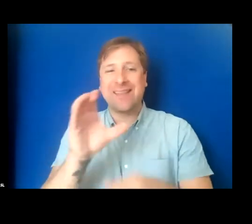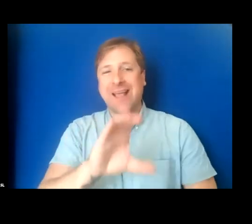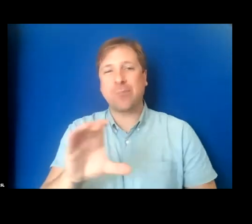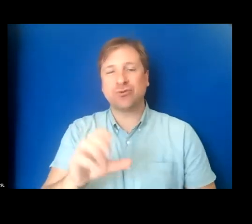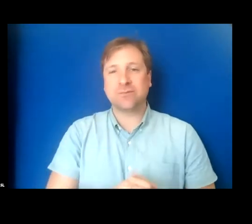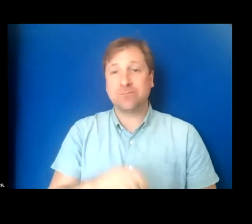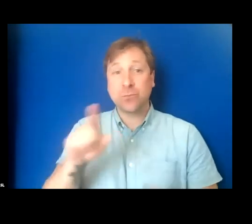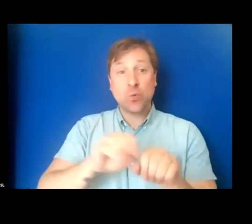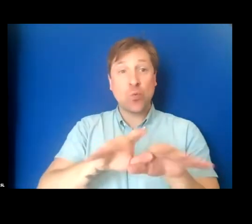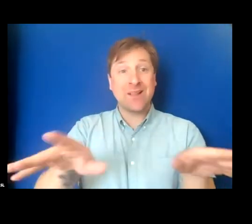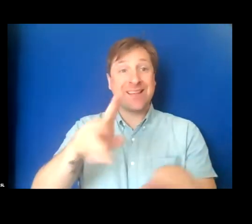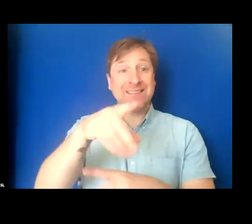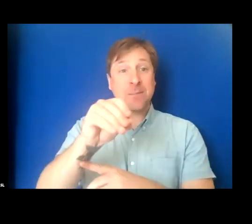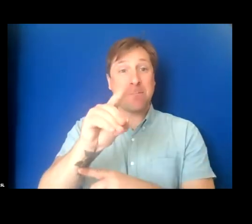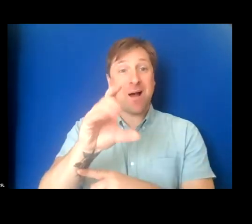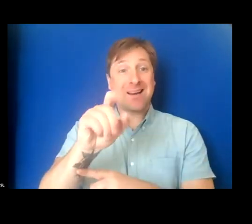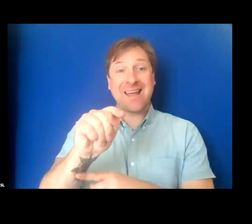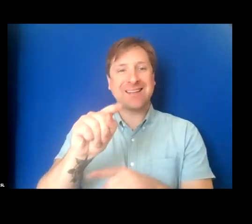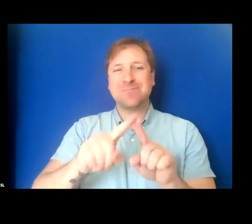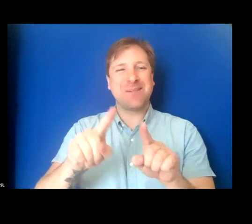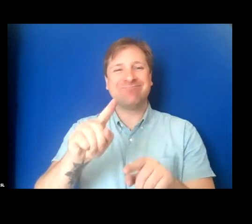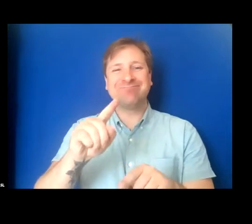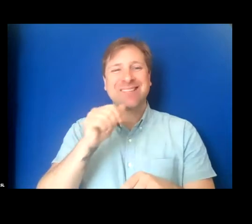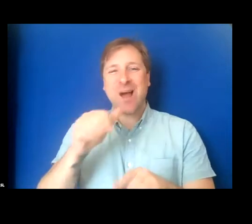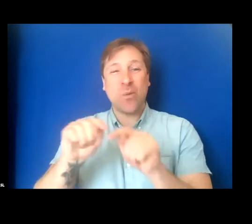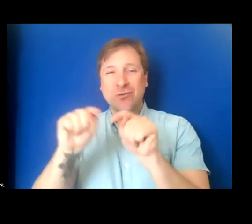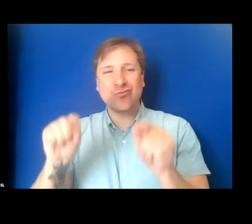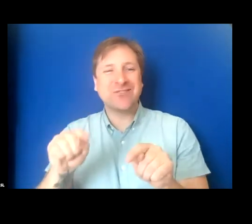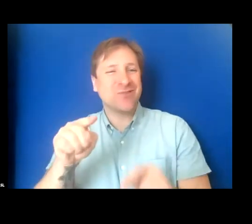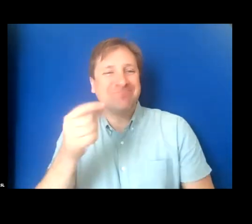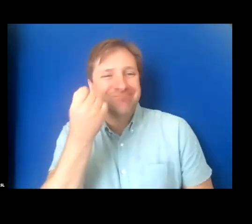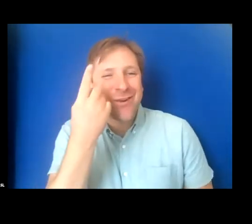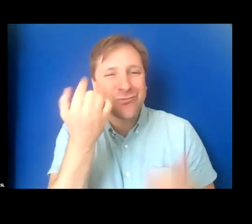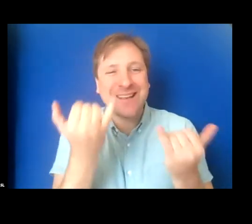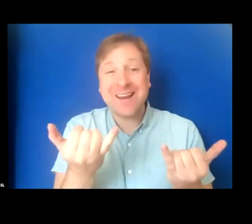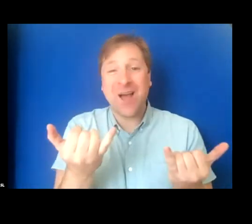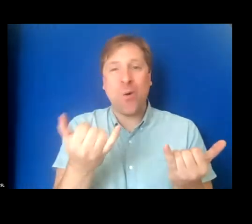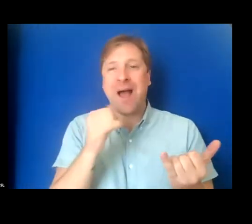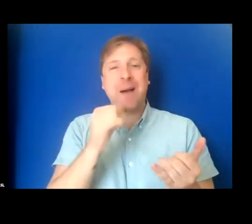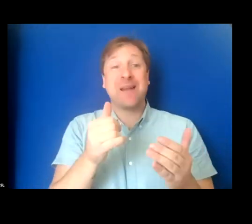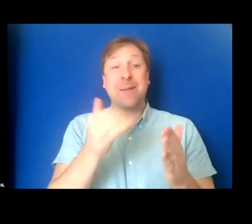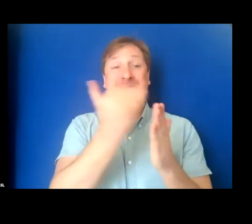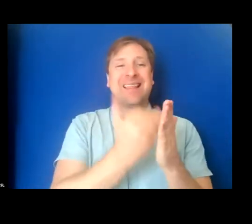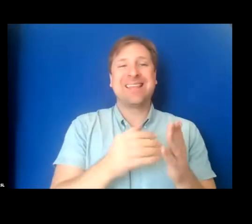but its never with a transcript. You get the idea. I'm not going through this list to make you uncomfortable.